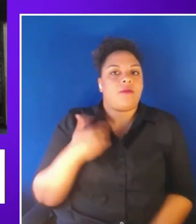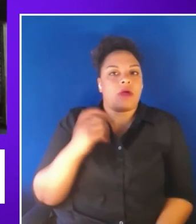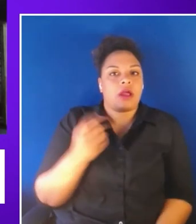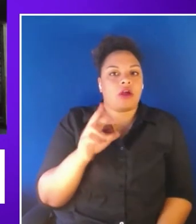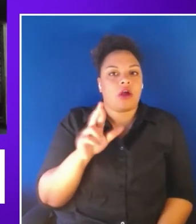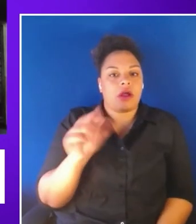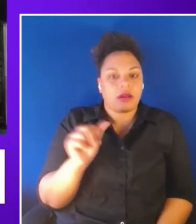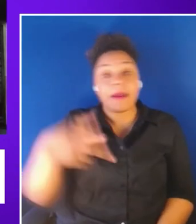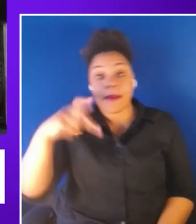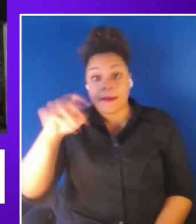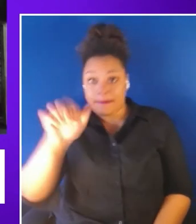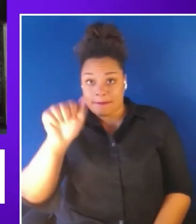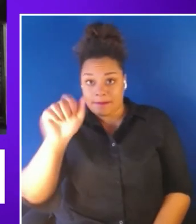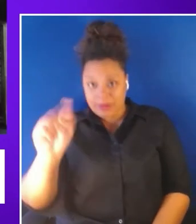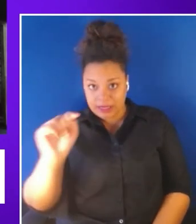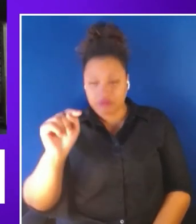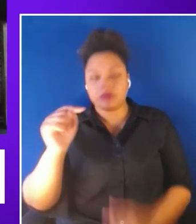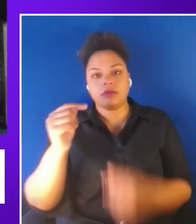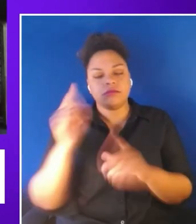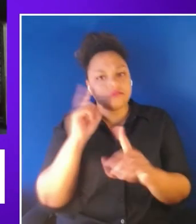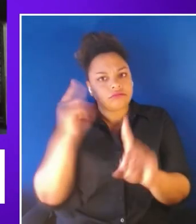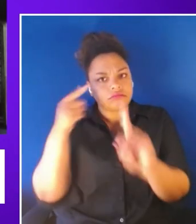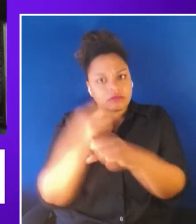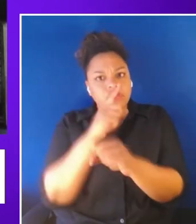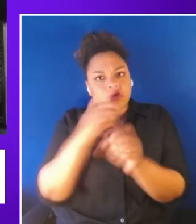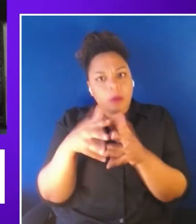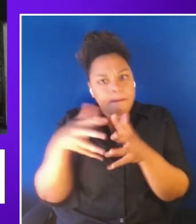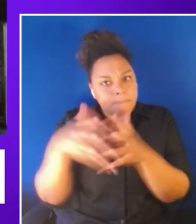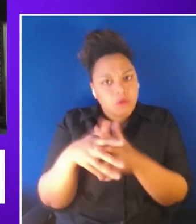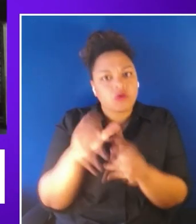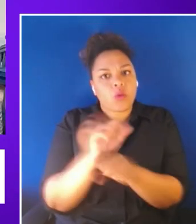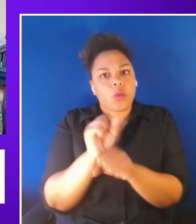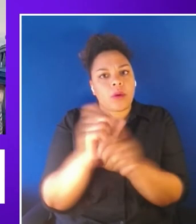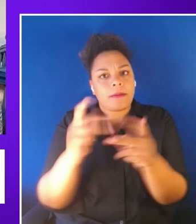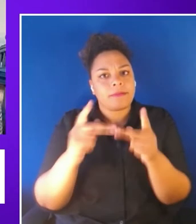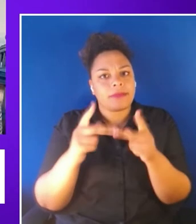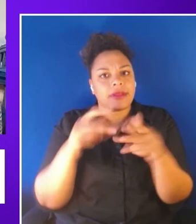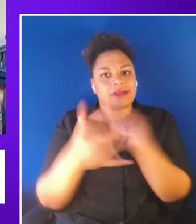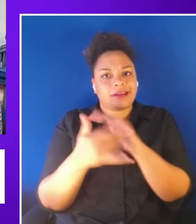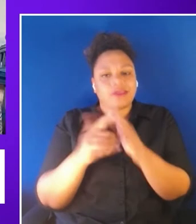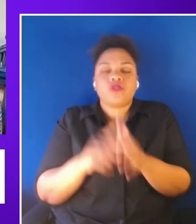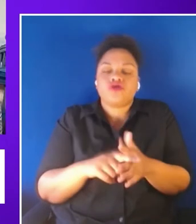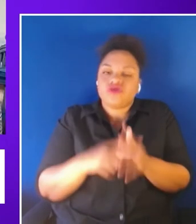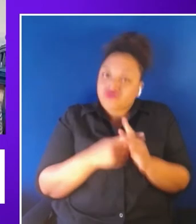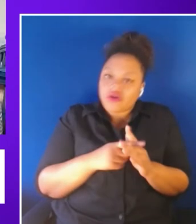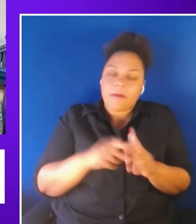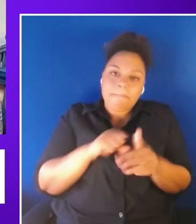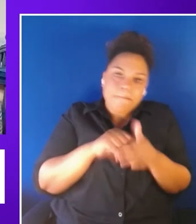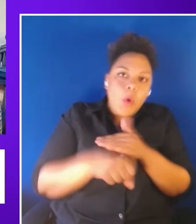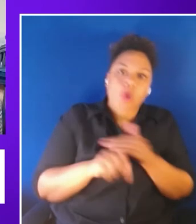that immersive workplace technologies are born accessible. Today I am honored to introduce this